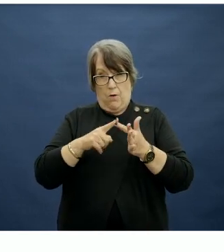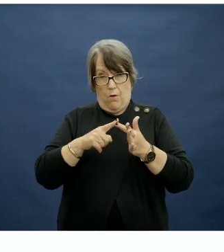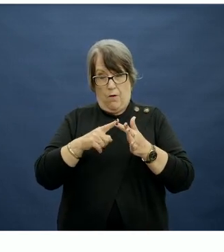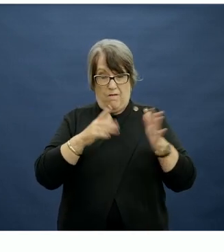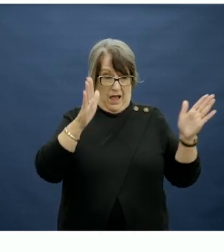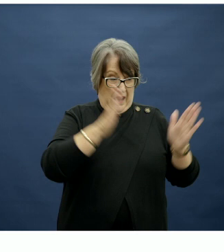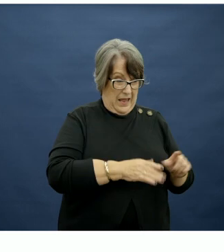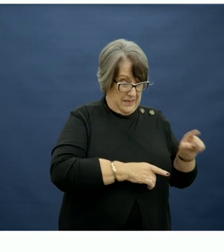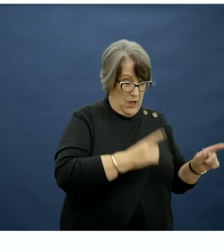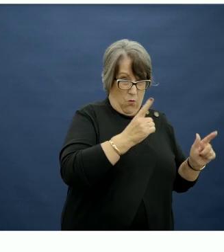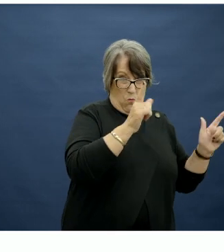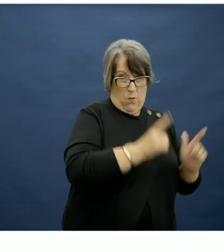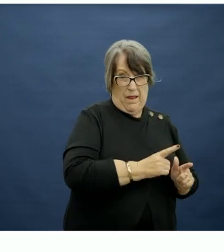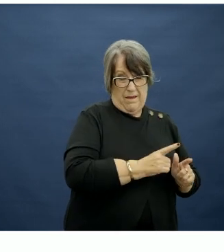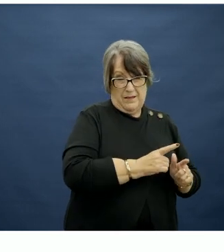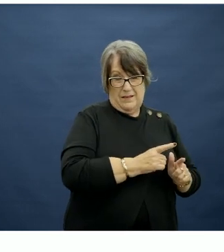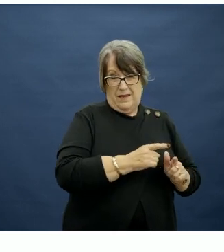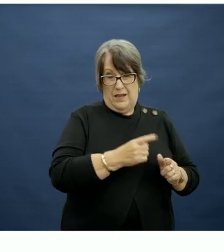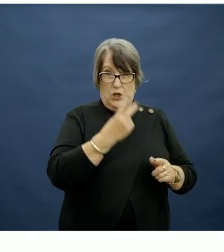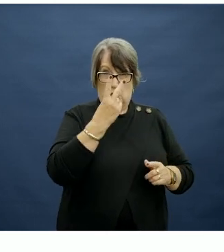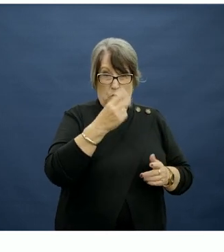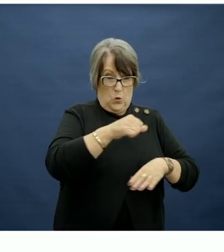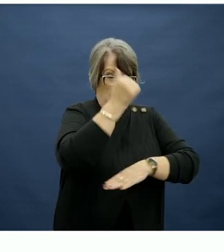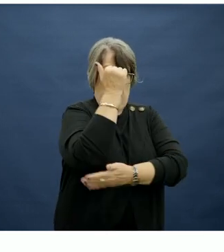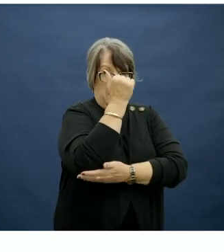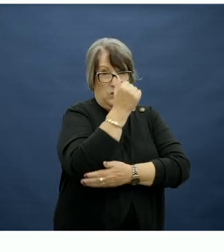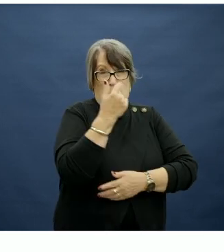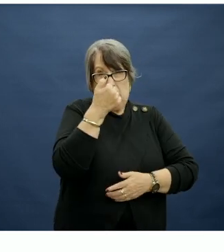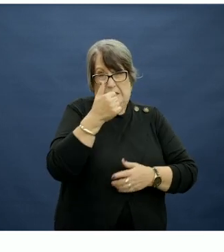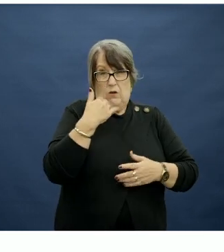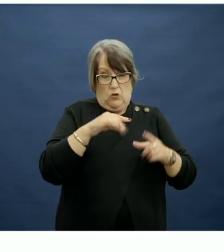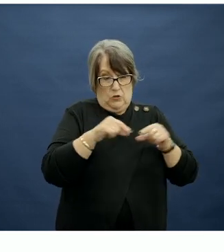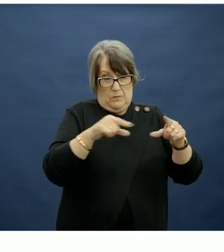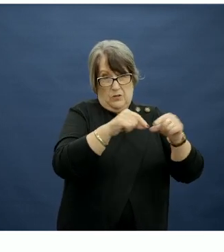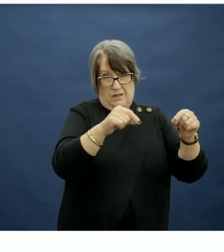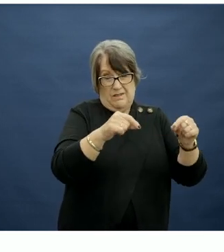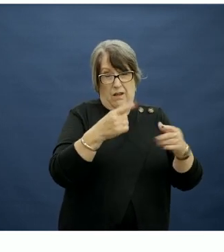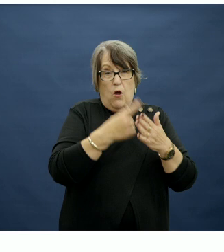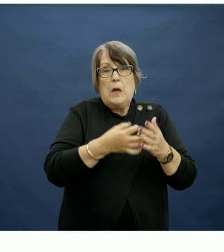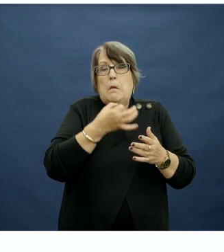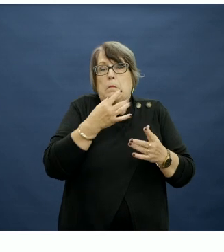choices, so around two sweet biscuits or six hot chips, so very modest improvements.